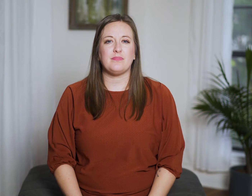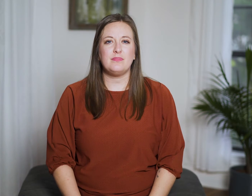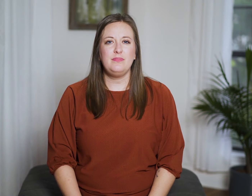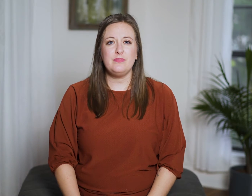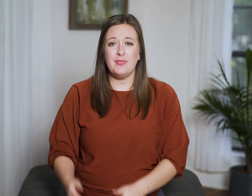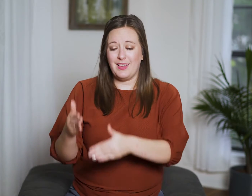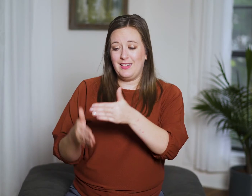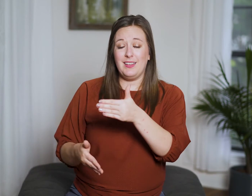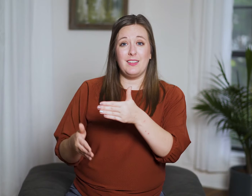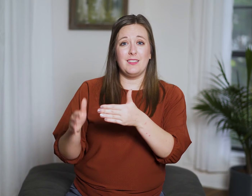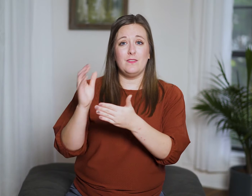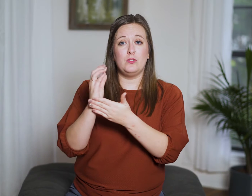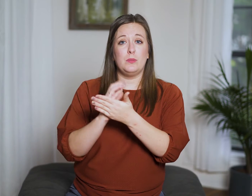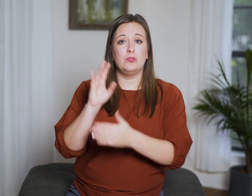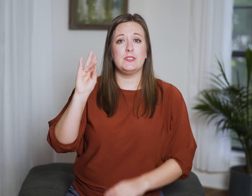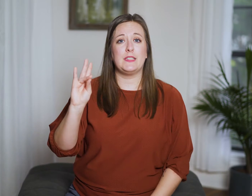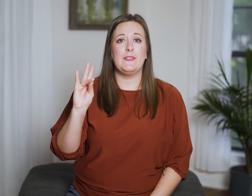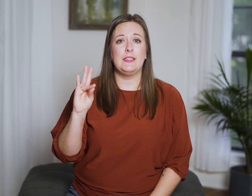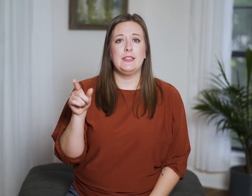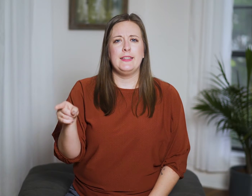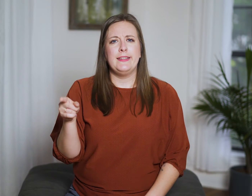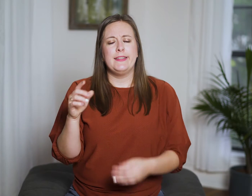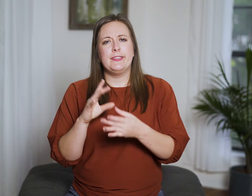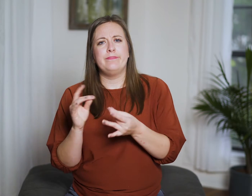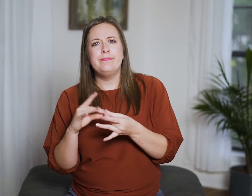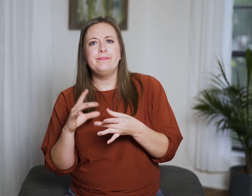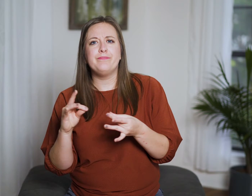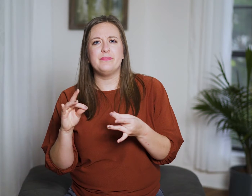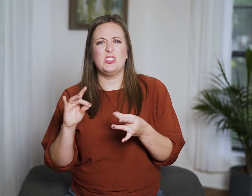At the end of chapter 7, he laments